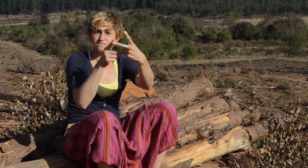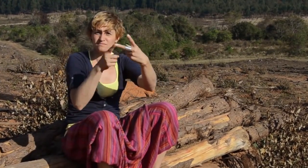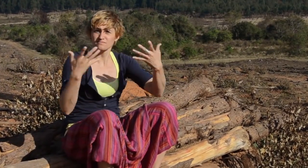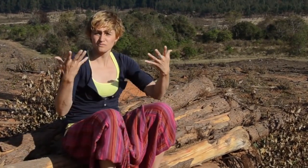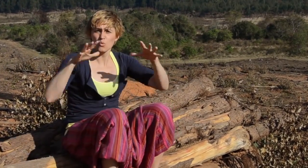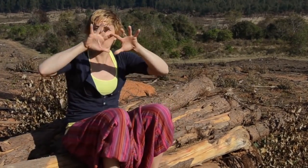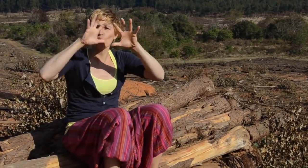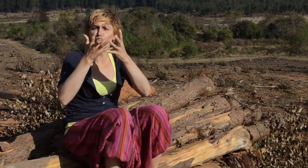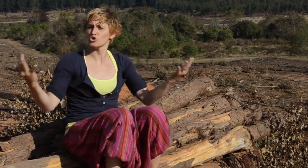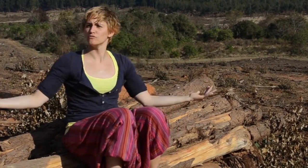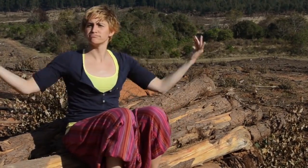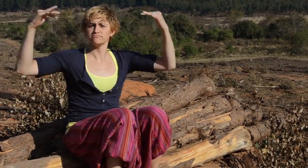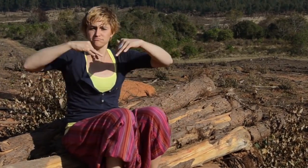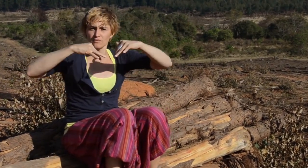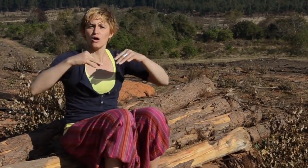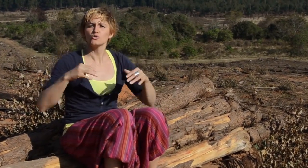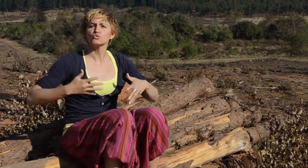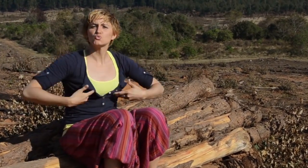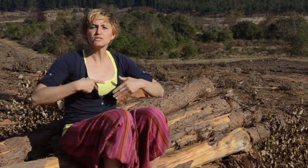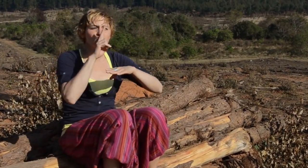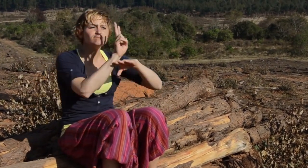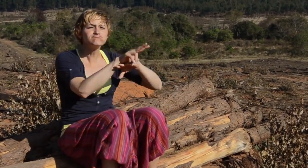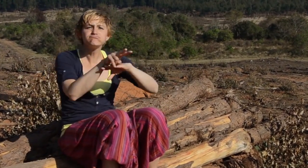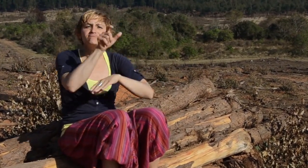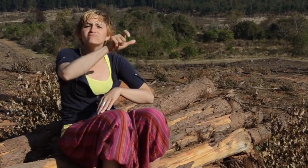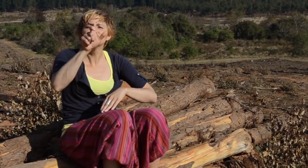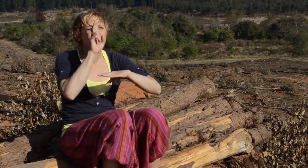tourism, money earned from tourists and visitors spending